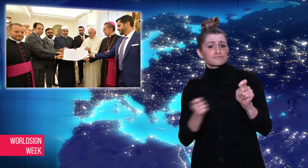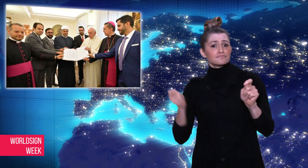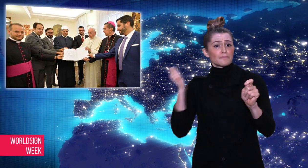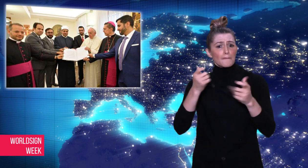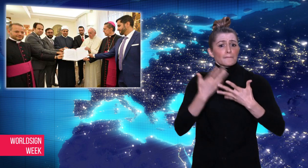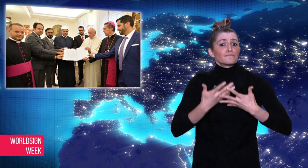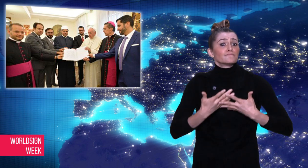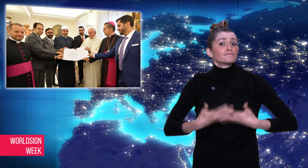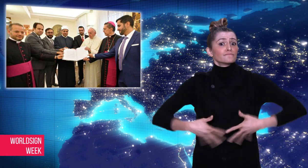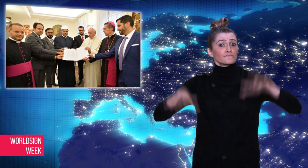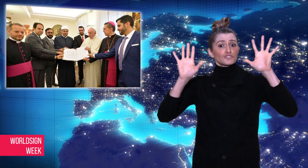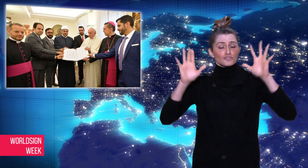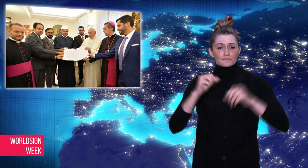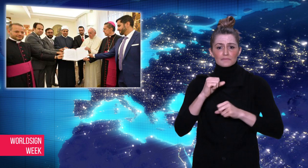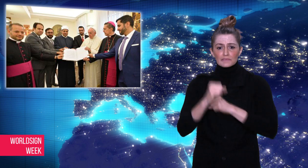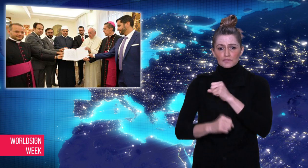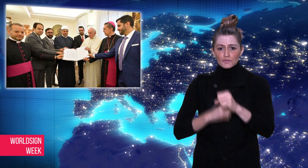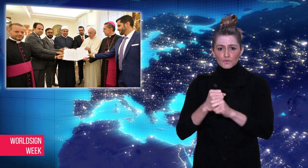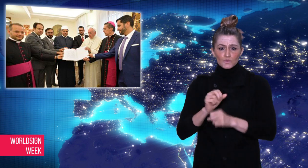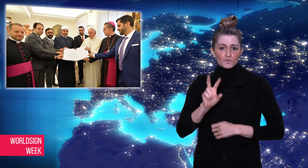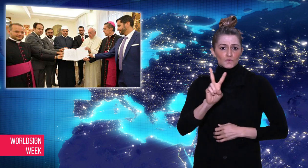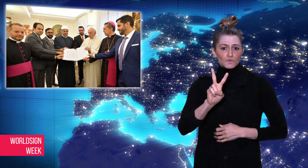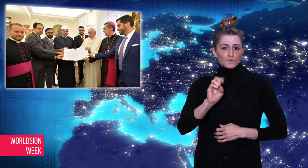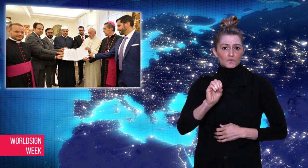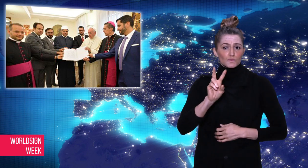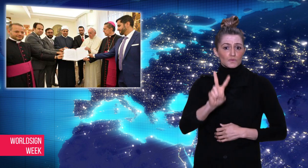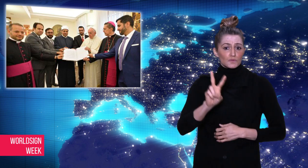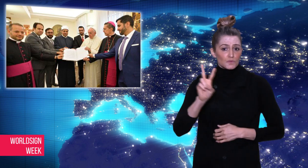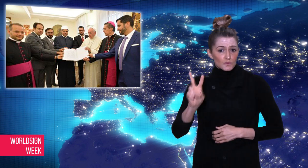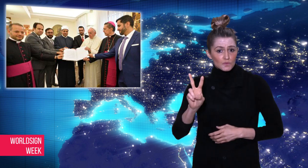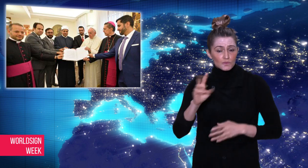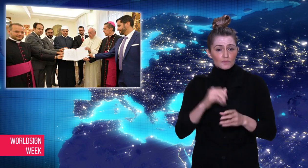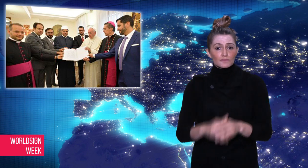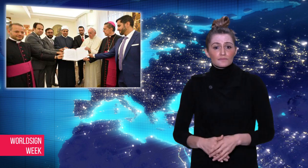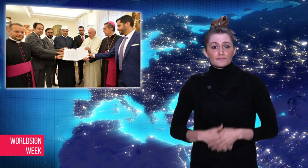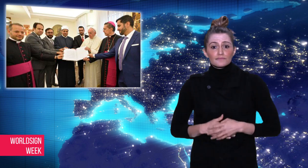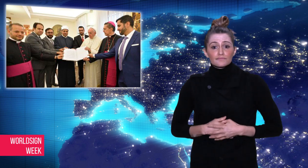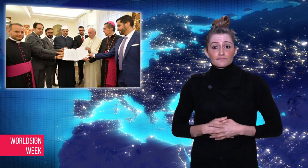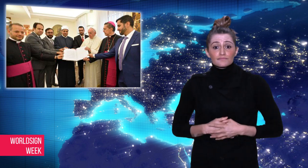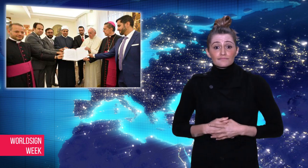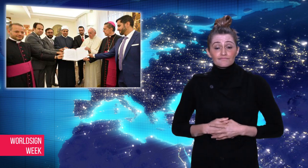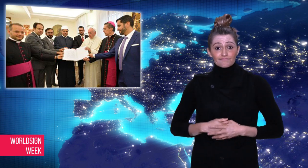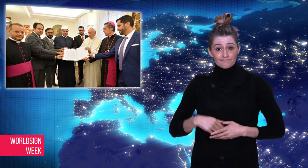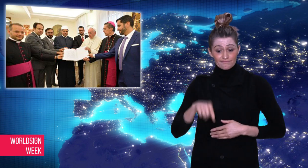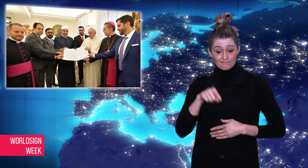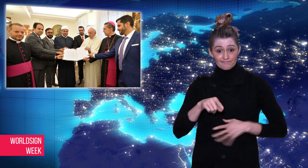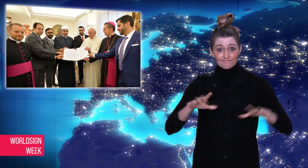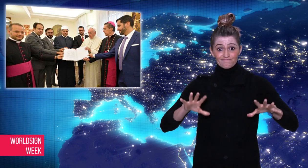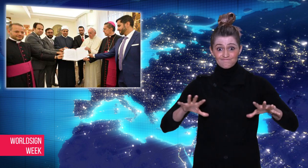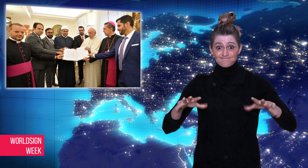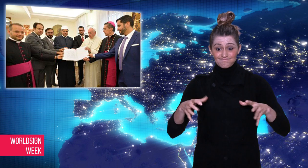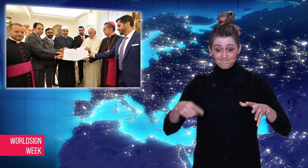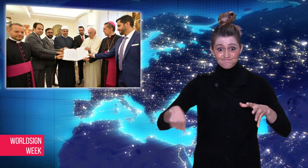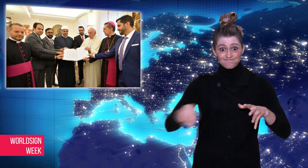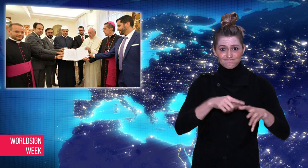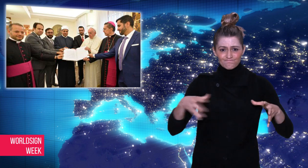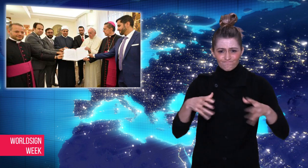expected to be completed by 2022.